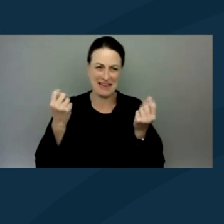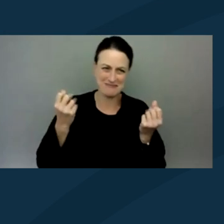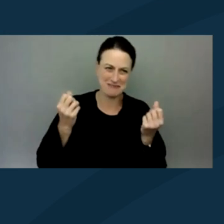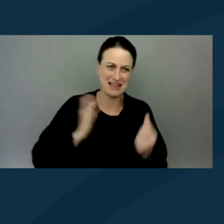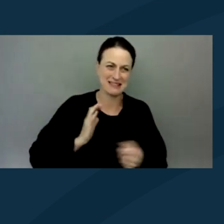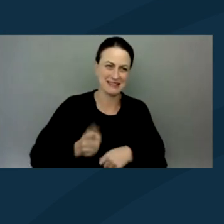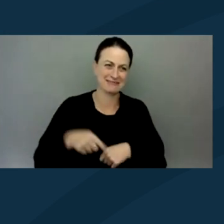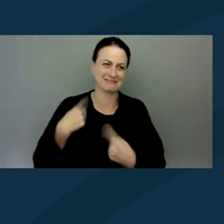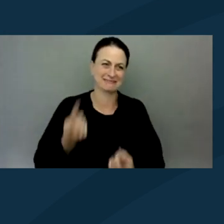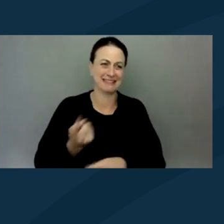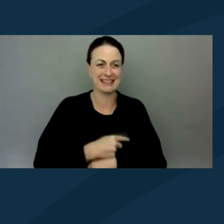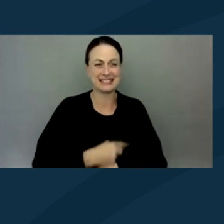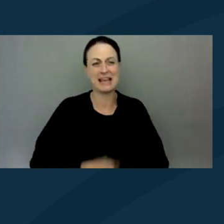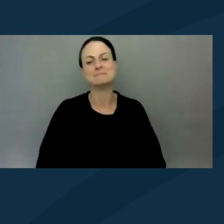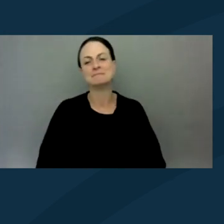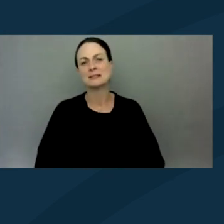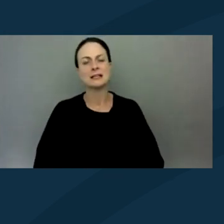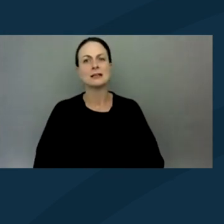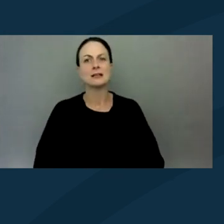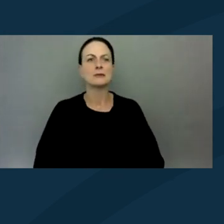both in and out of my wheelchair.